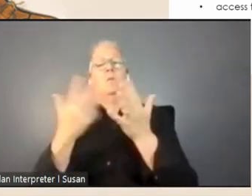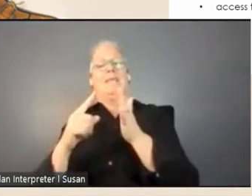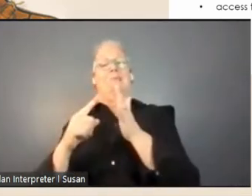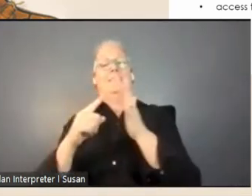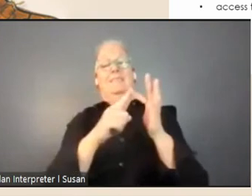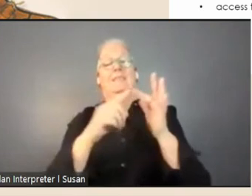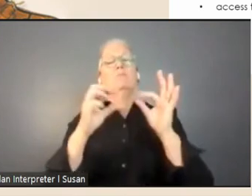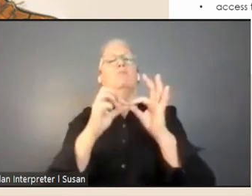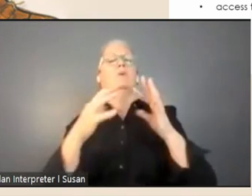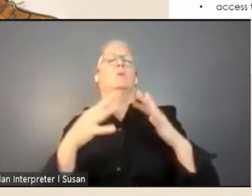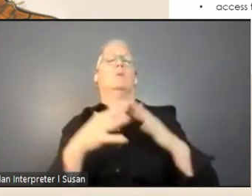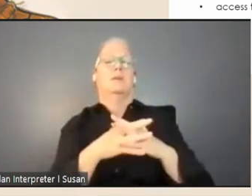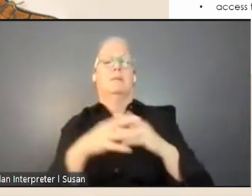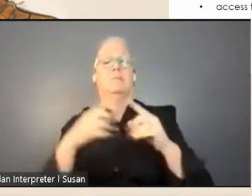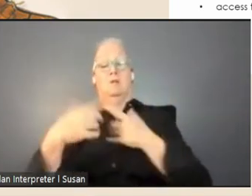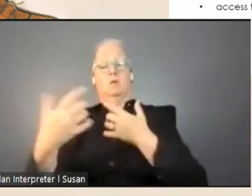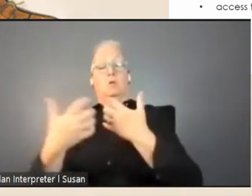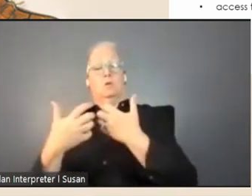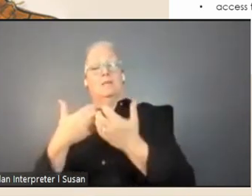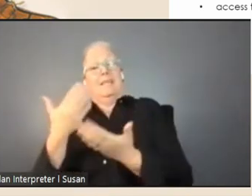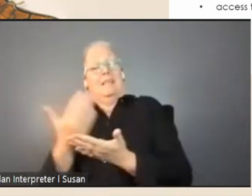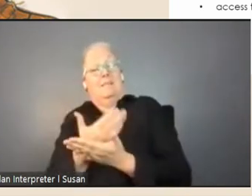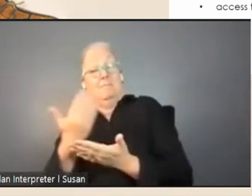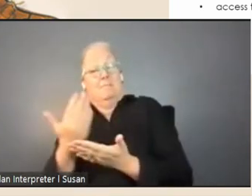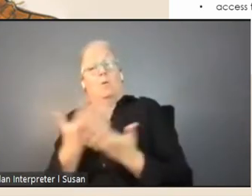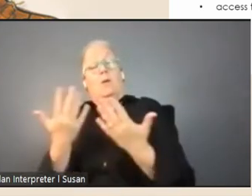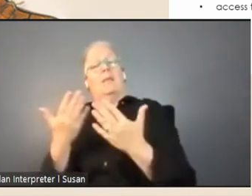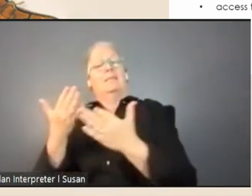and the University's collections are accessible by appointment.